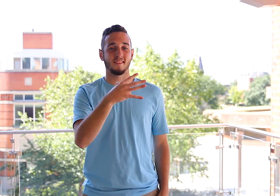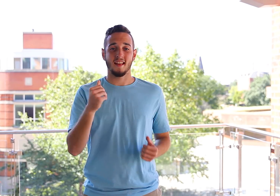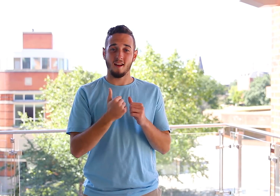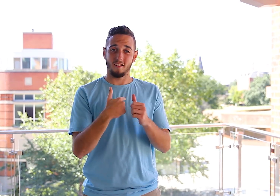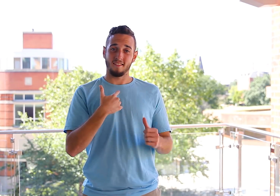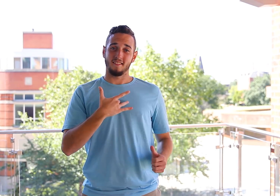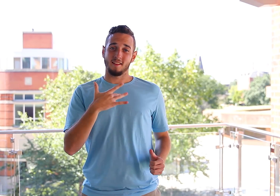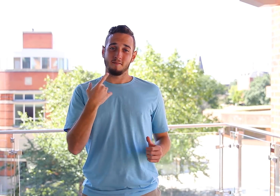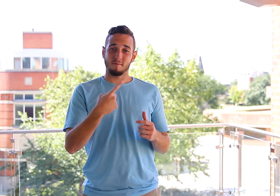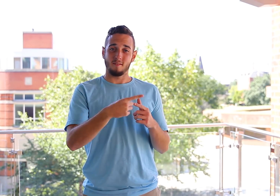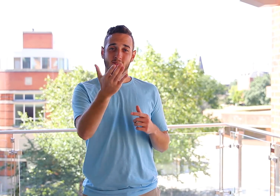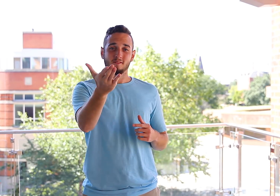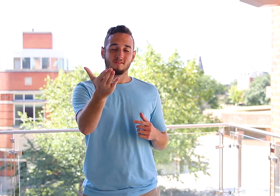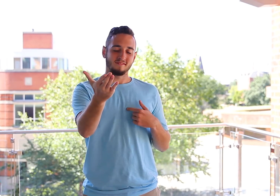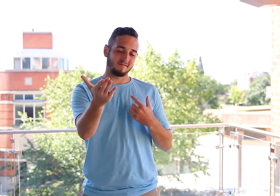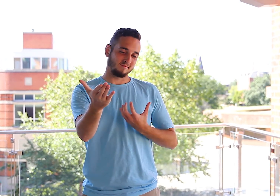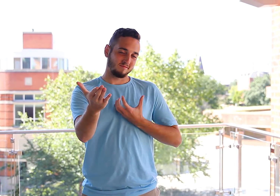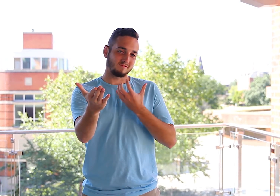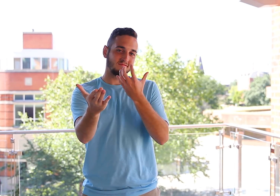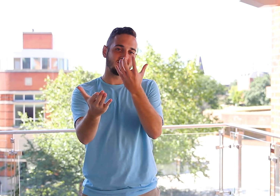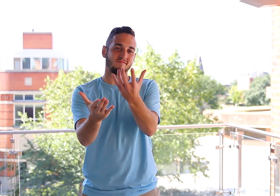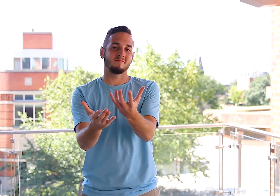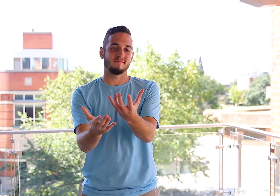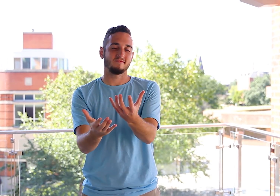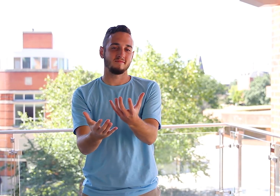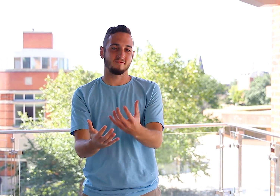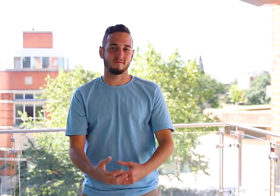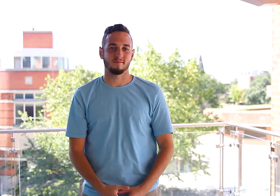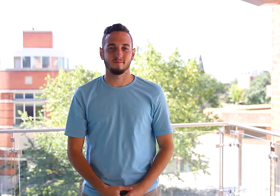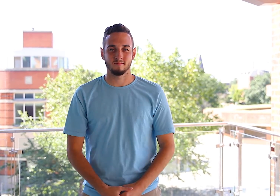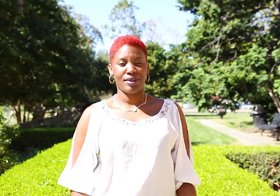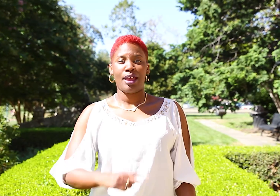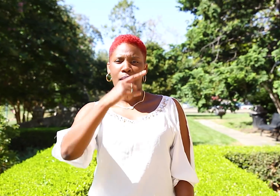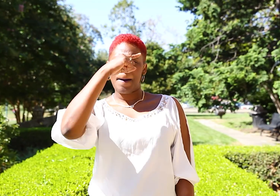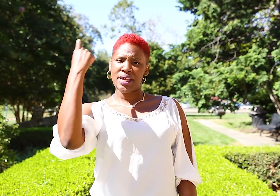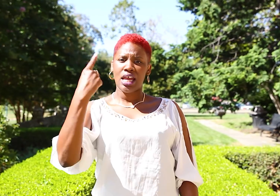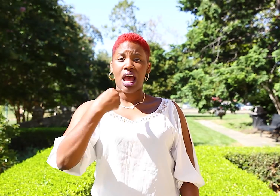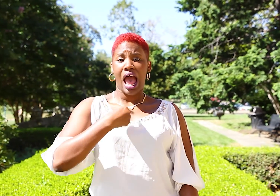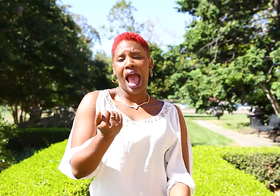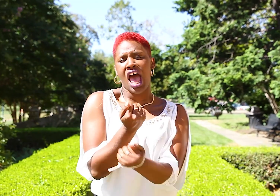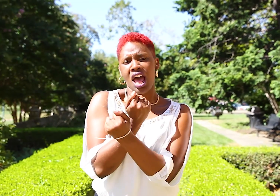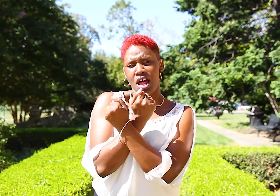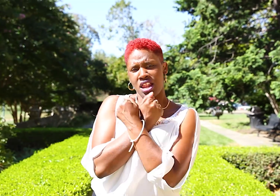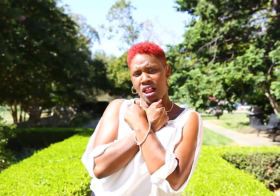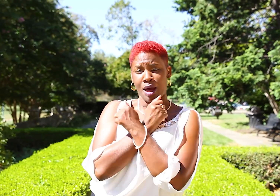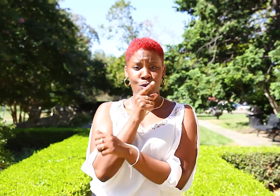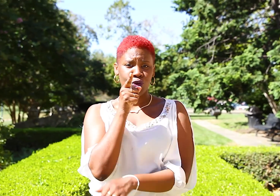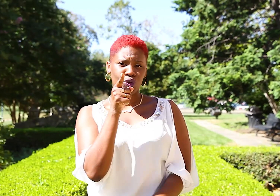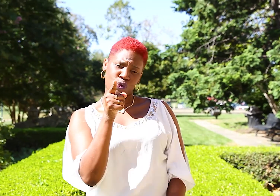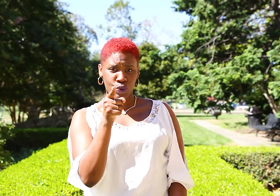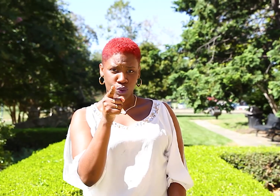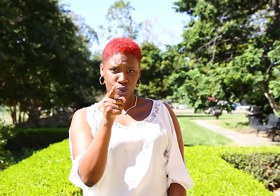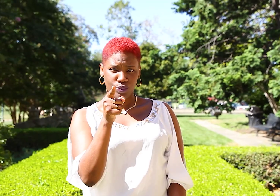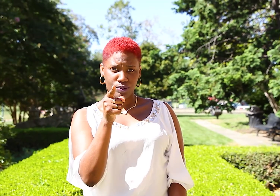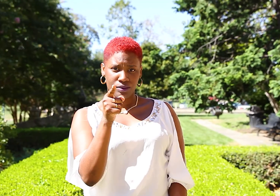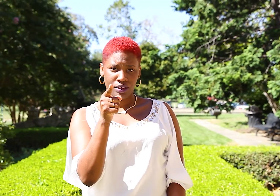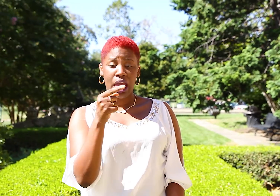and tell you how I feel about you. Because I love you,